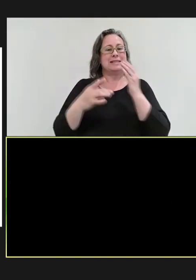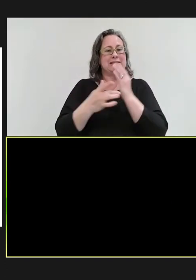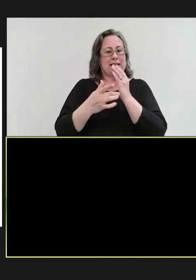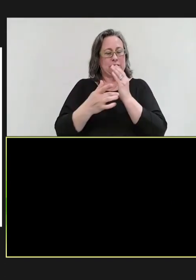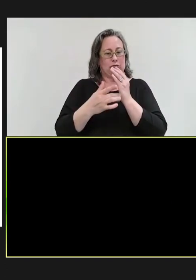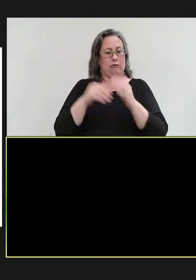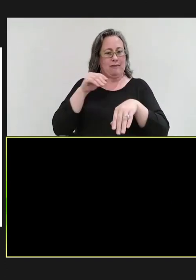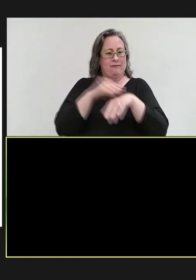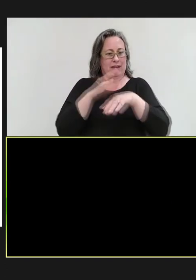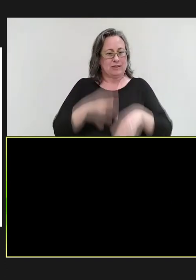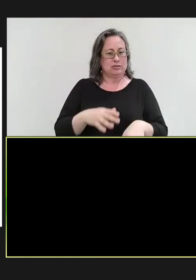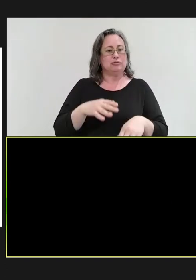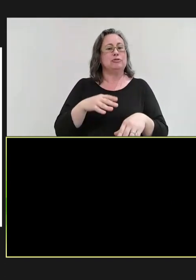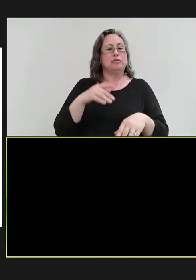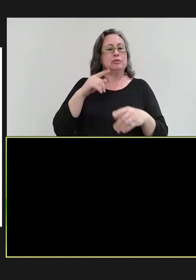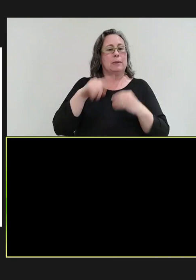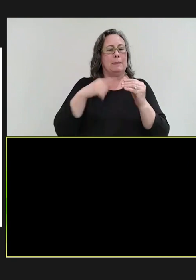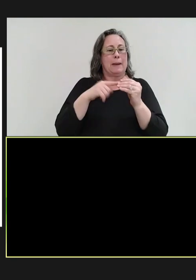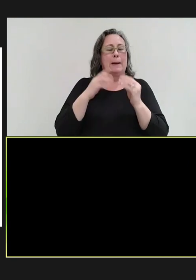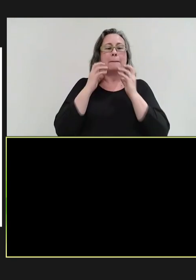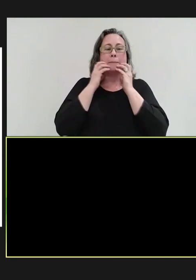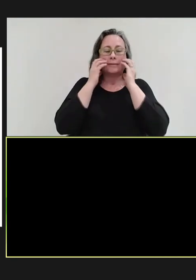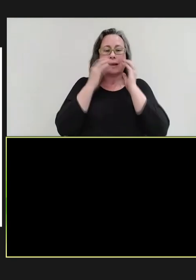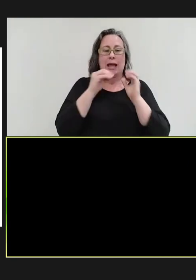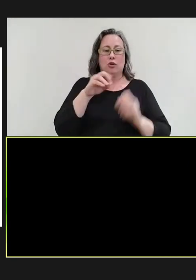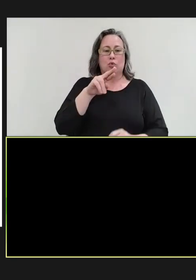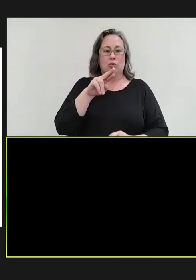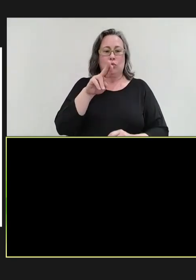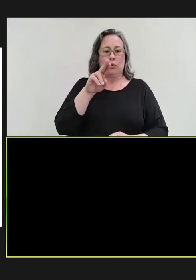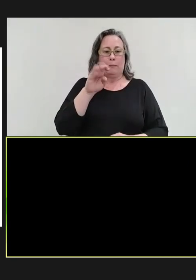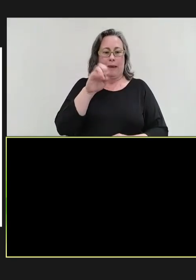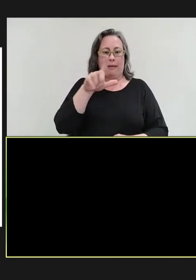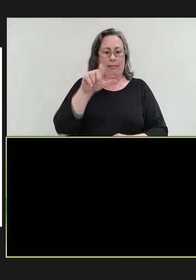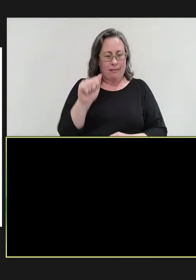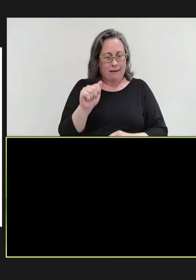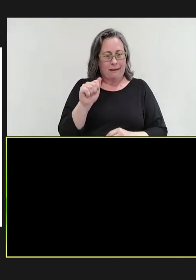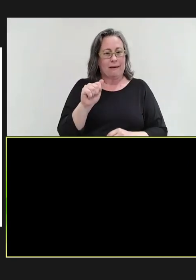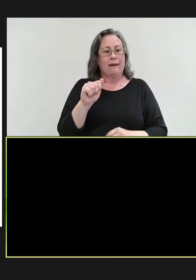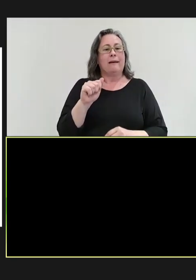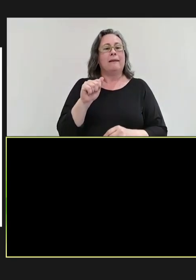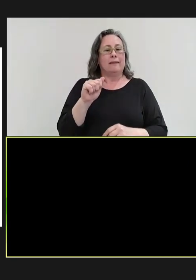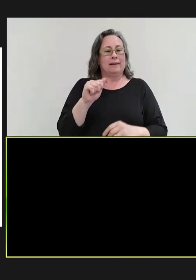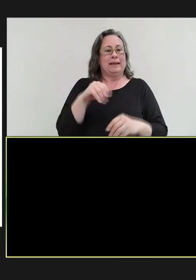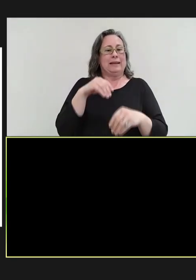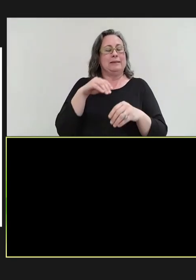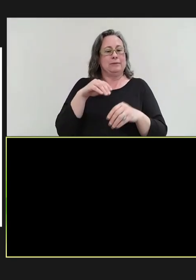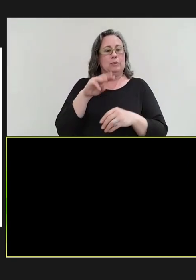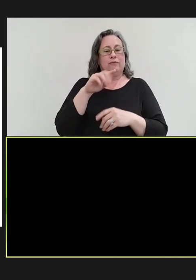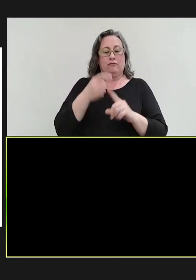World Health Organization in Geneva, currently in Cairo, Egypt. So, I'm going to very briefly